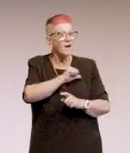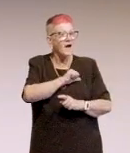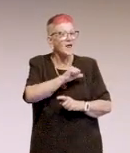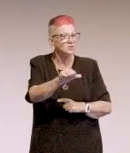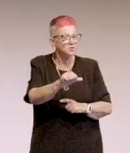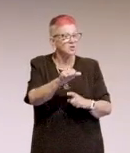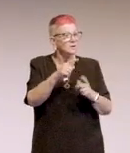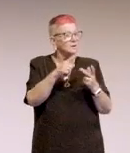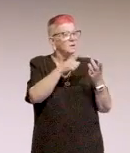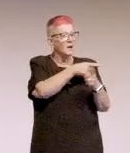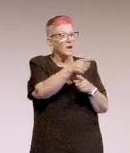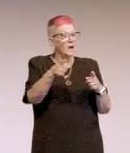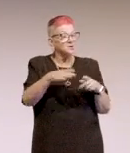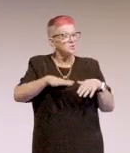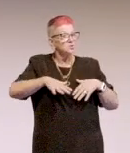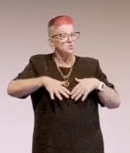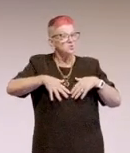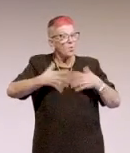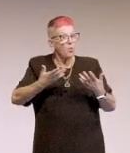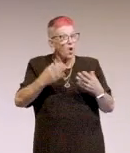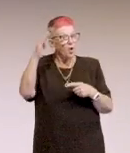That's a different matter. And then they get my harsh tone.